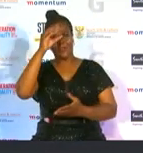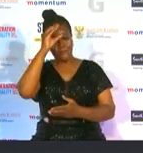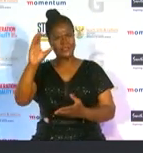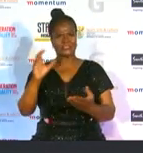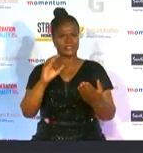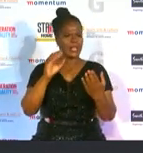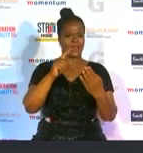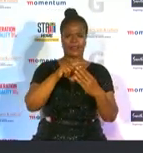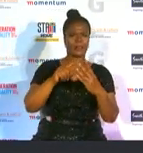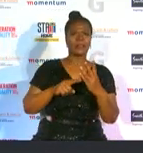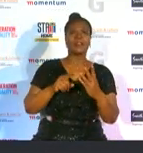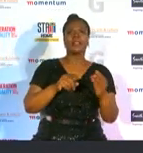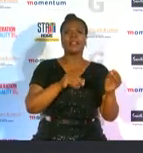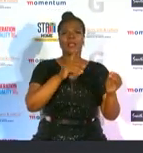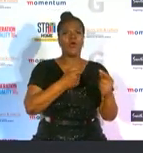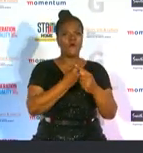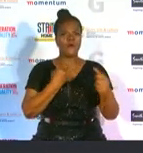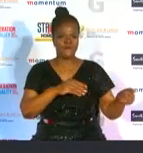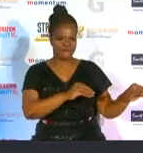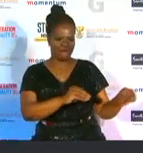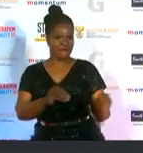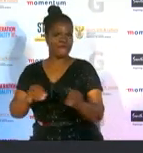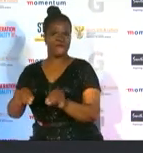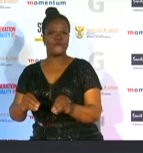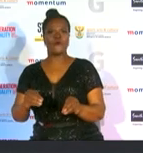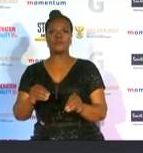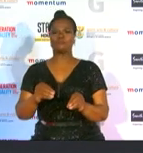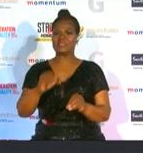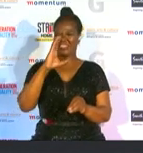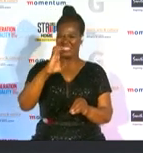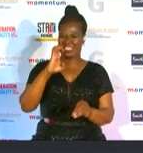the ranks to position of ceo and president and during this time sagf